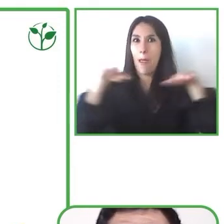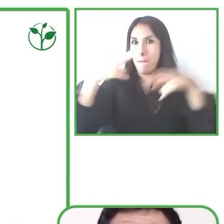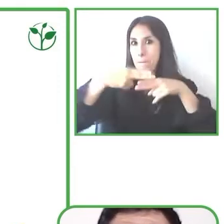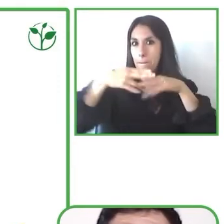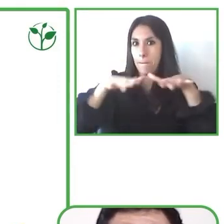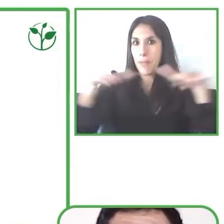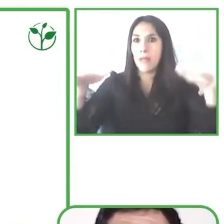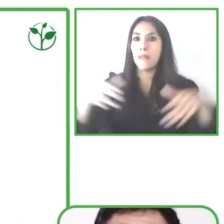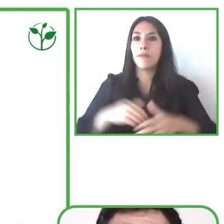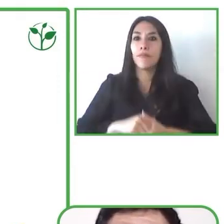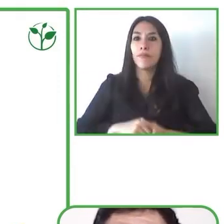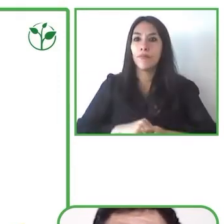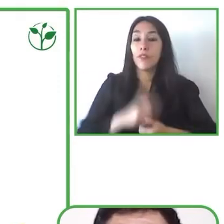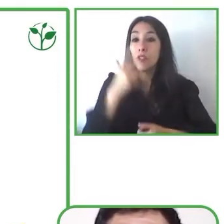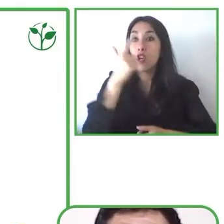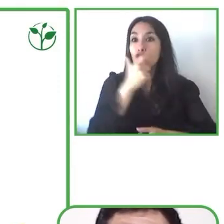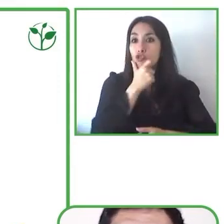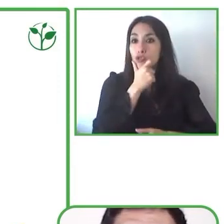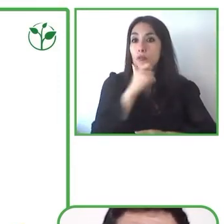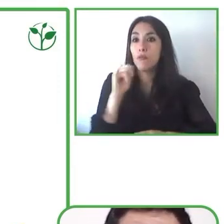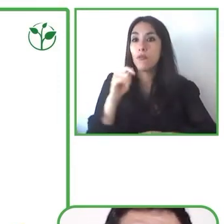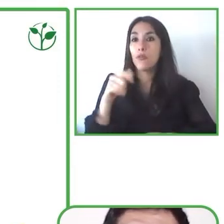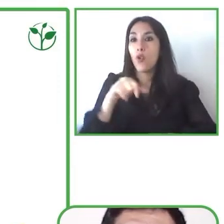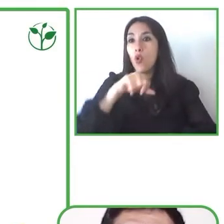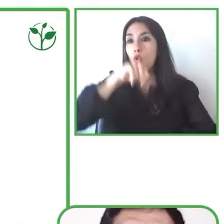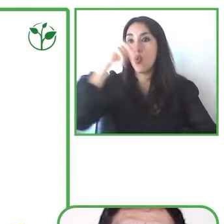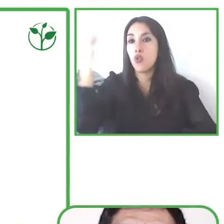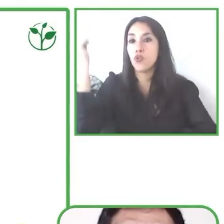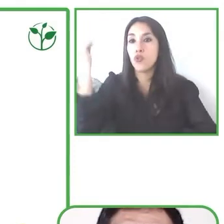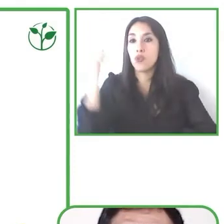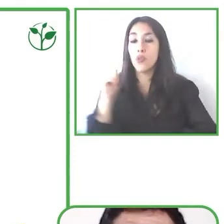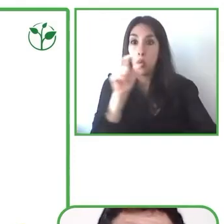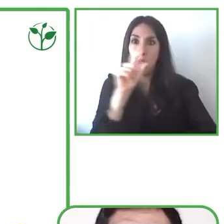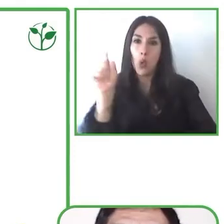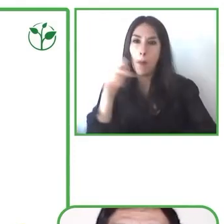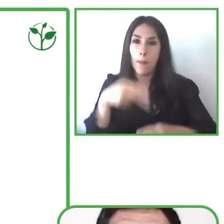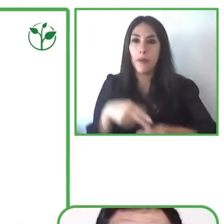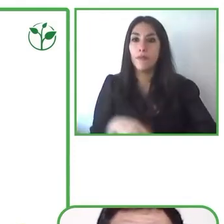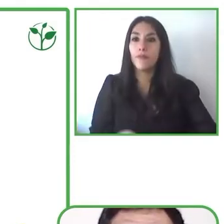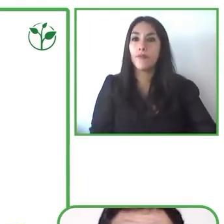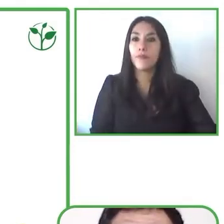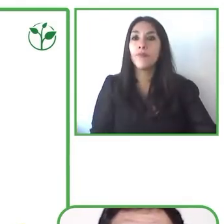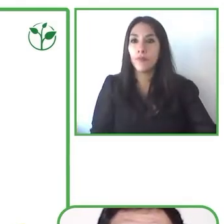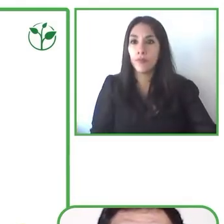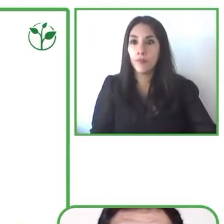virtual desk for learning maths through a software that we also created that is